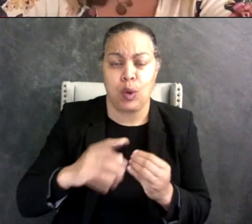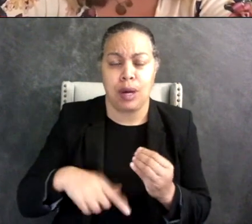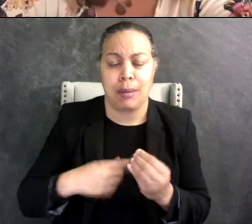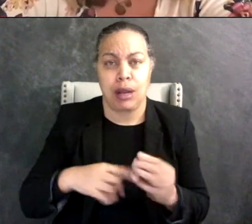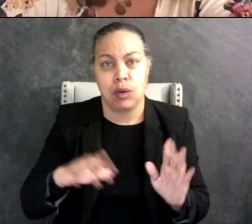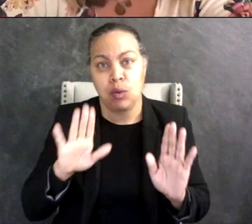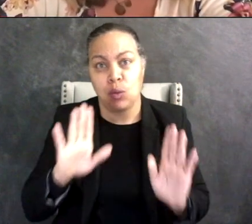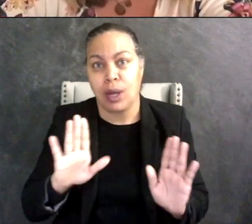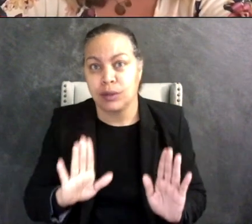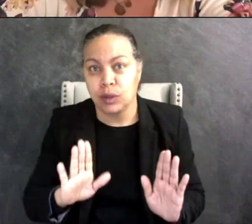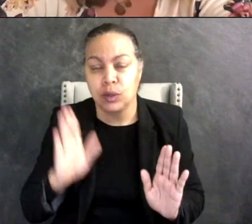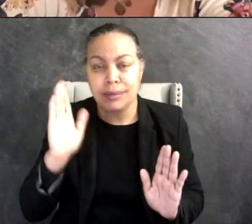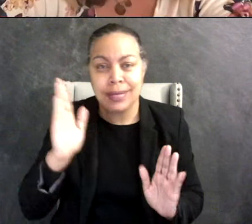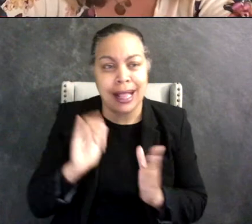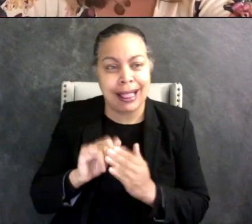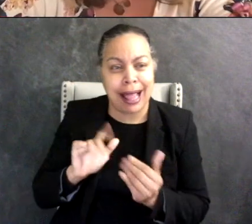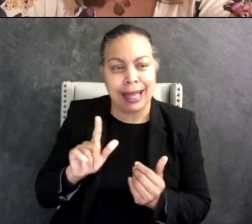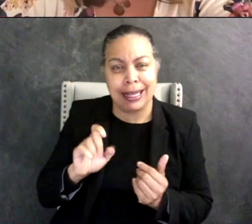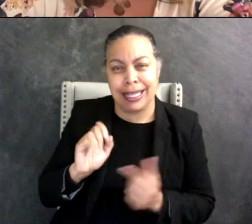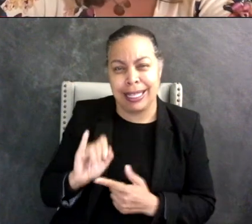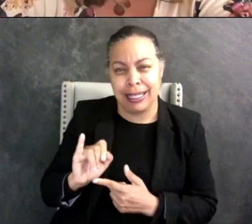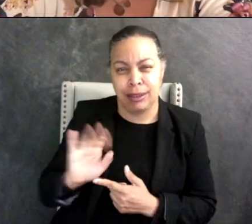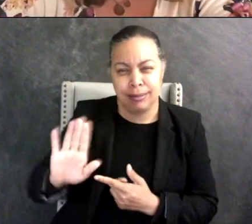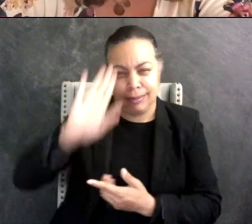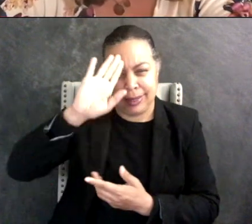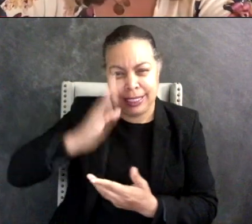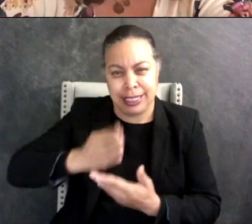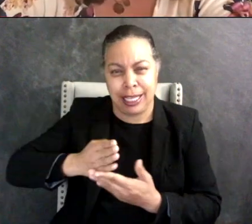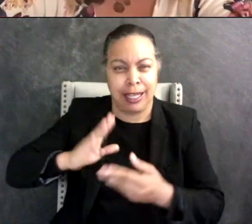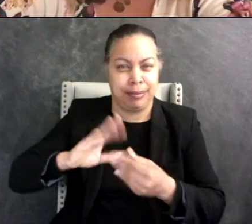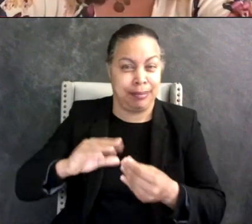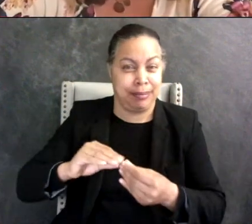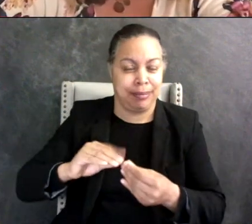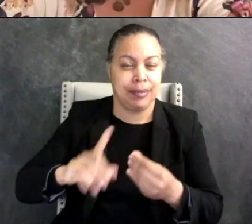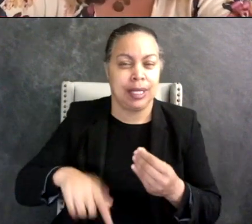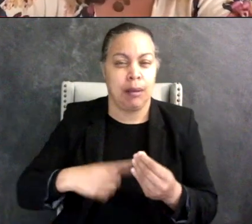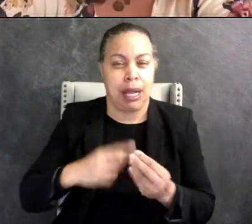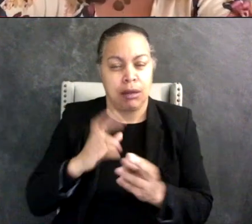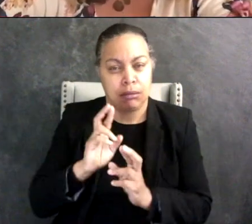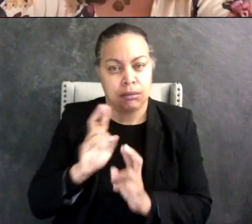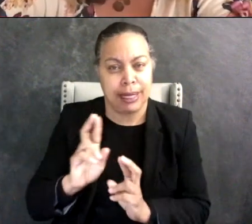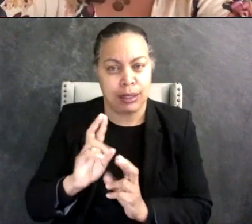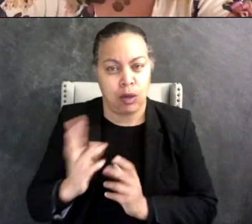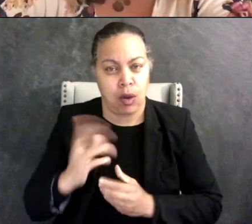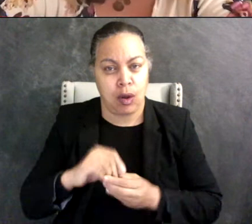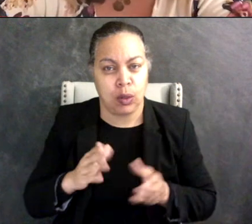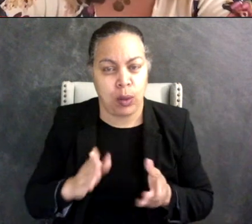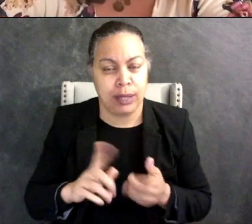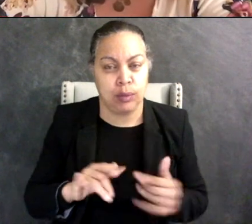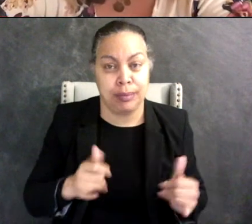that Lei's son gave and it's, "Respecting Autistic Ways of Playing, Interacting and Making Friends".